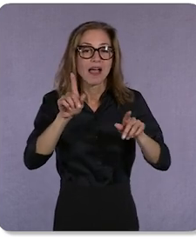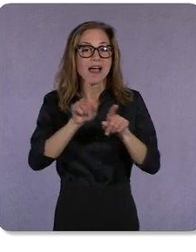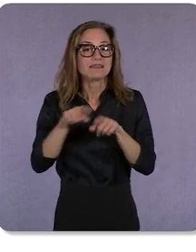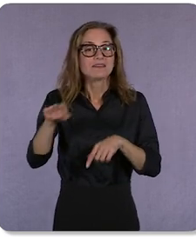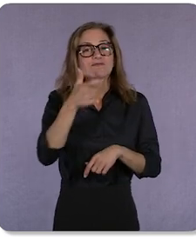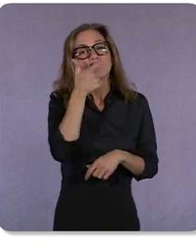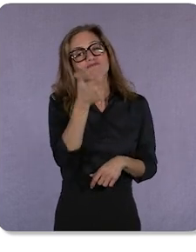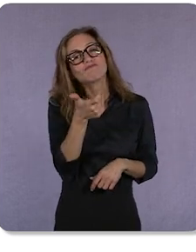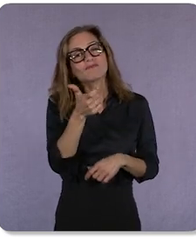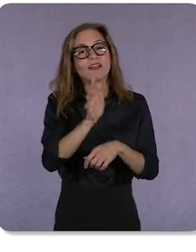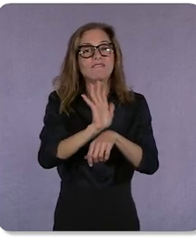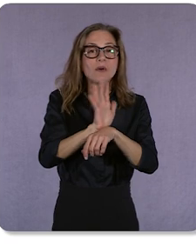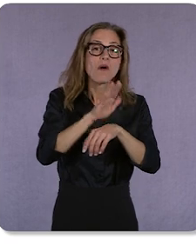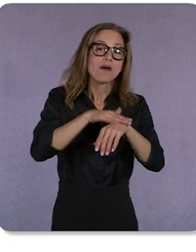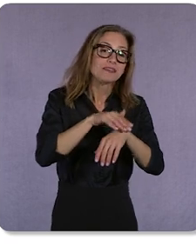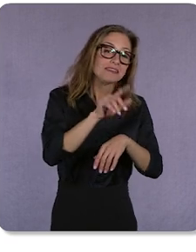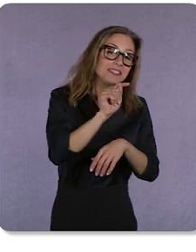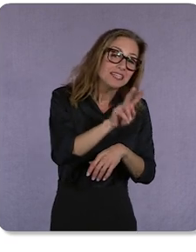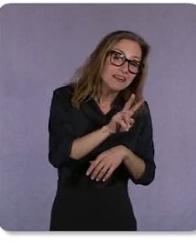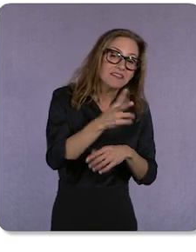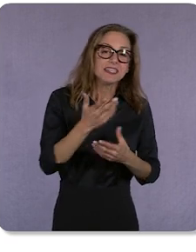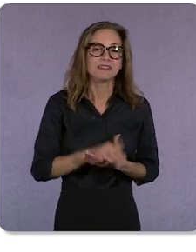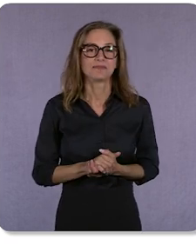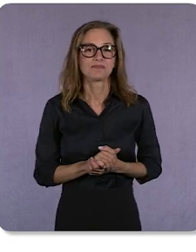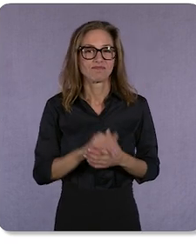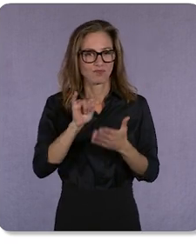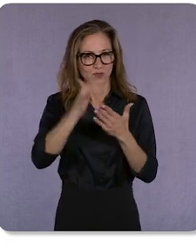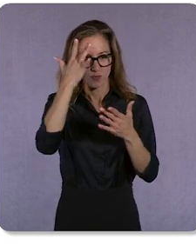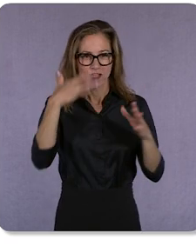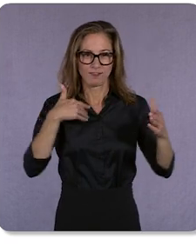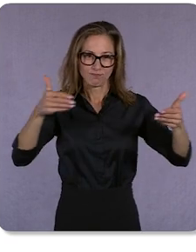That’s why we’re introducing Google audiences for connected TV